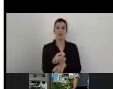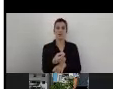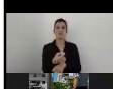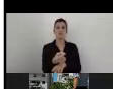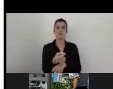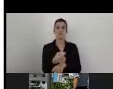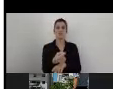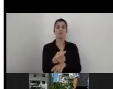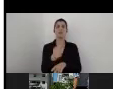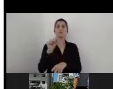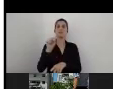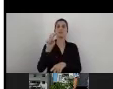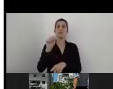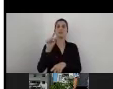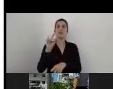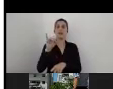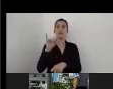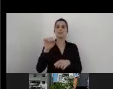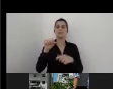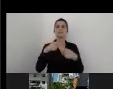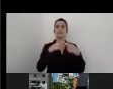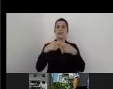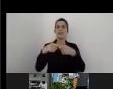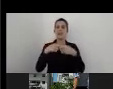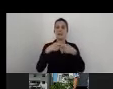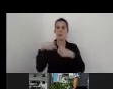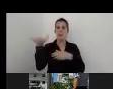the National Service of Disability in Chile itself.